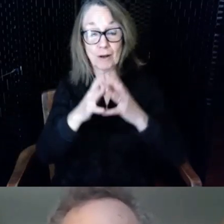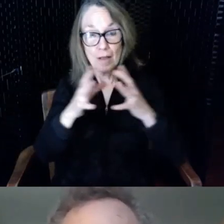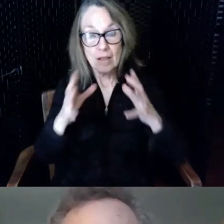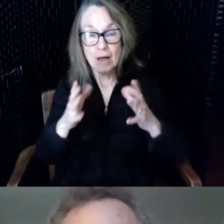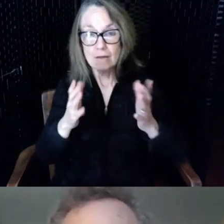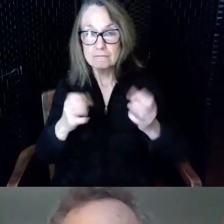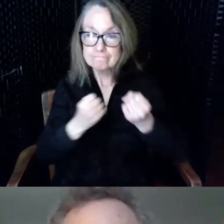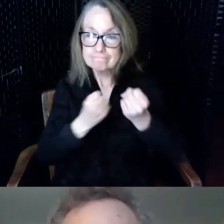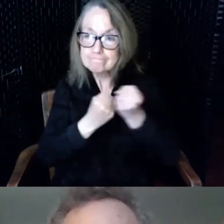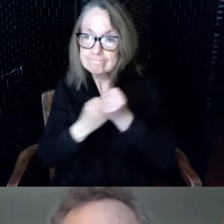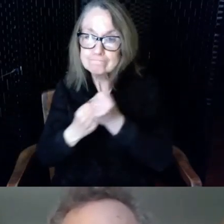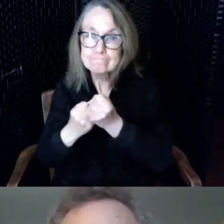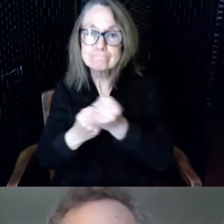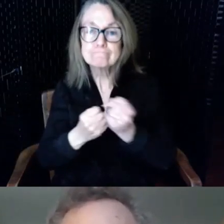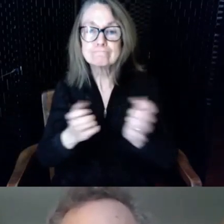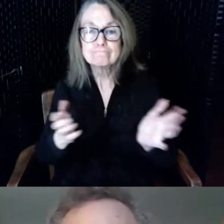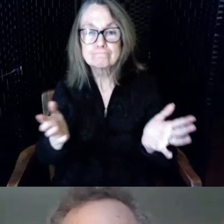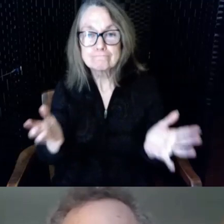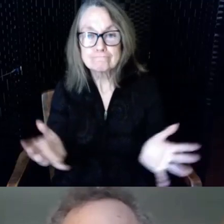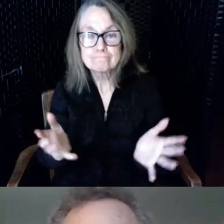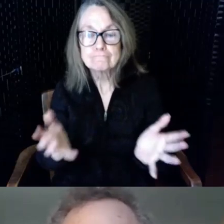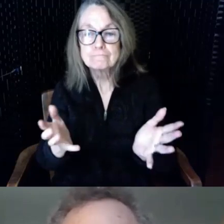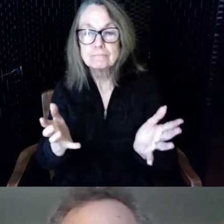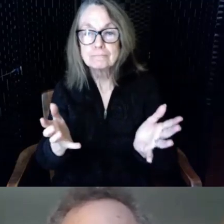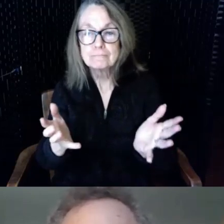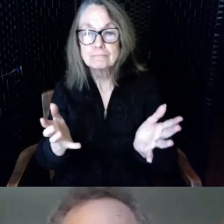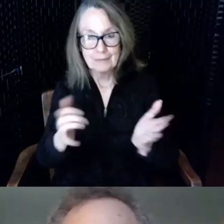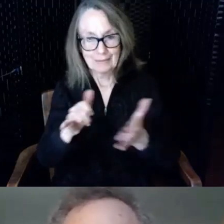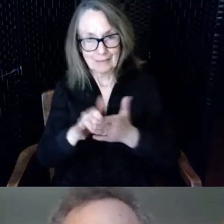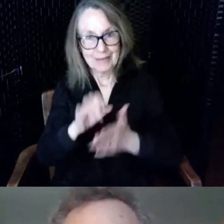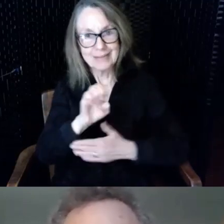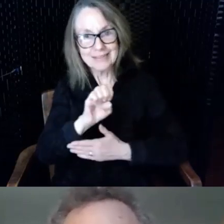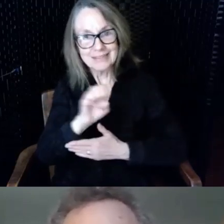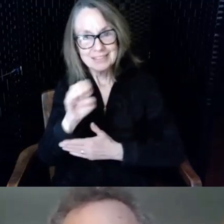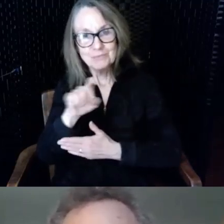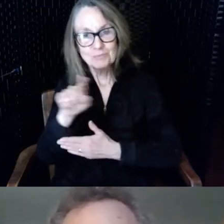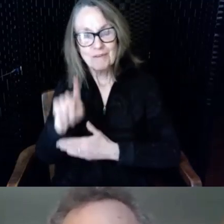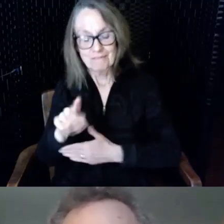around the fact that the East Providence Public Library now has a hearing loop